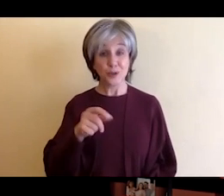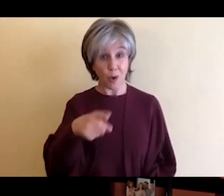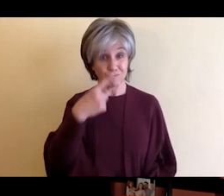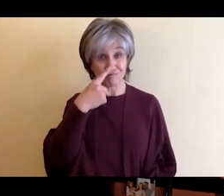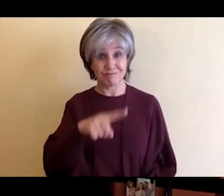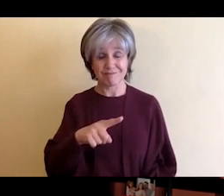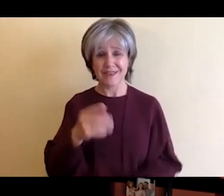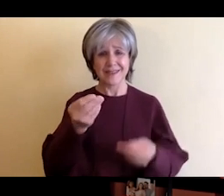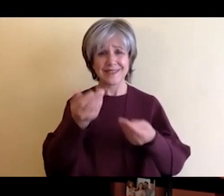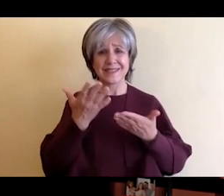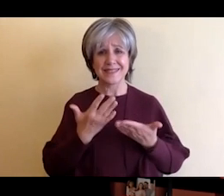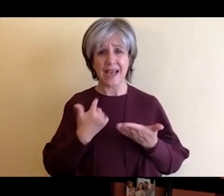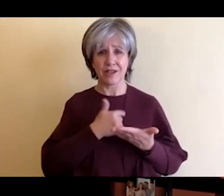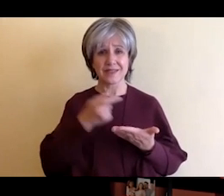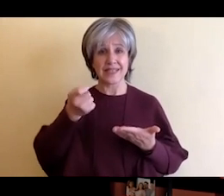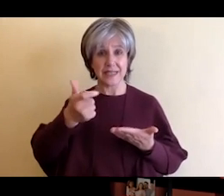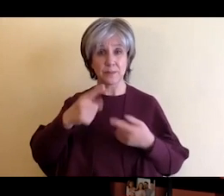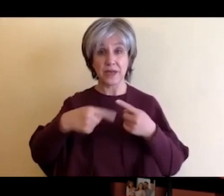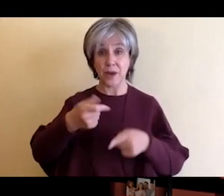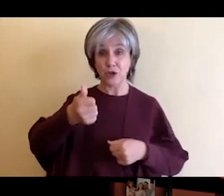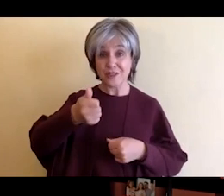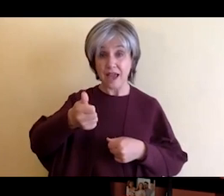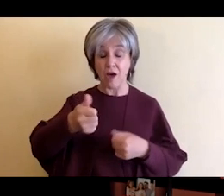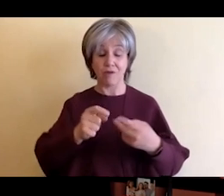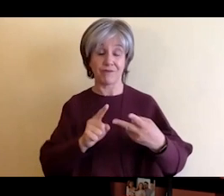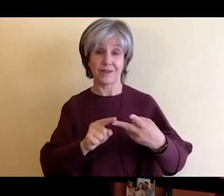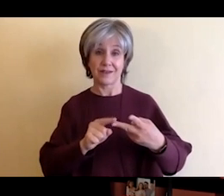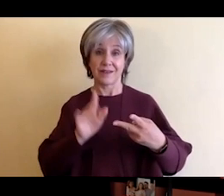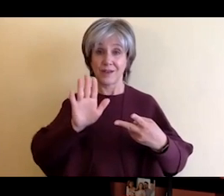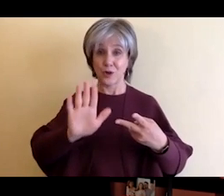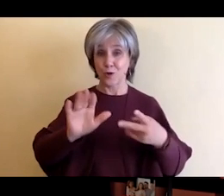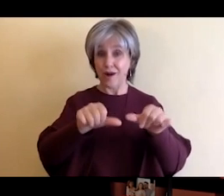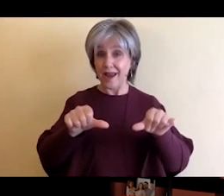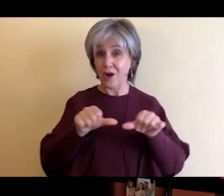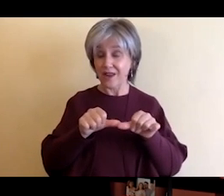where you attended school, your areas of expertise and your research interest.